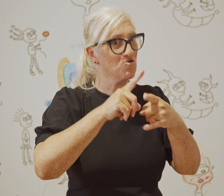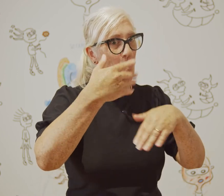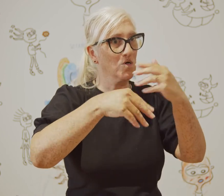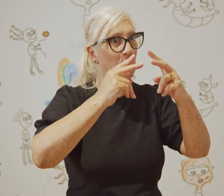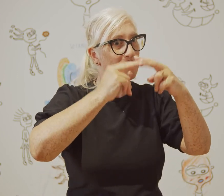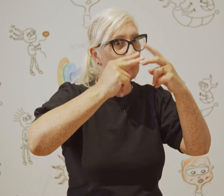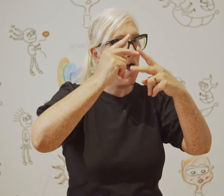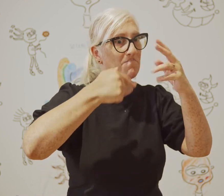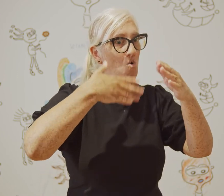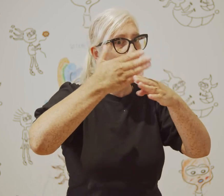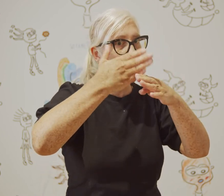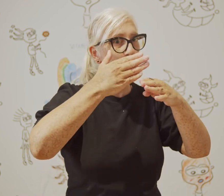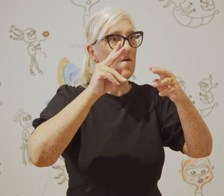and move them through my work.